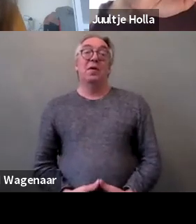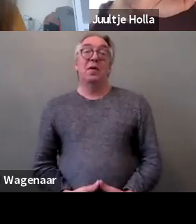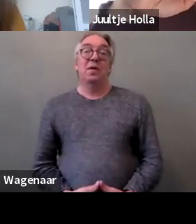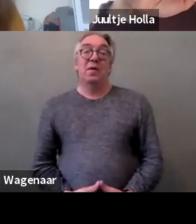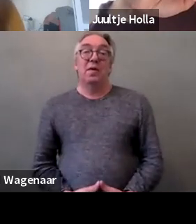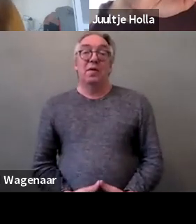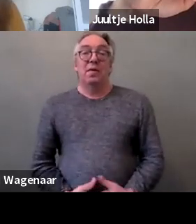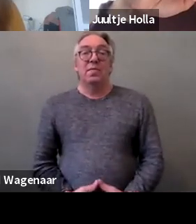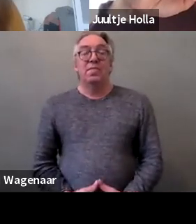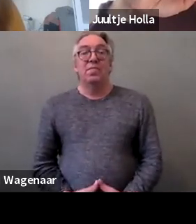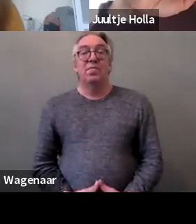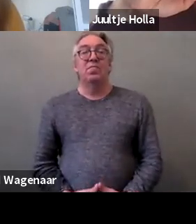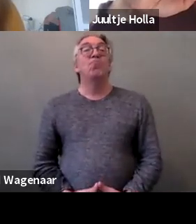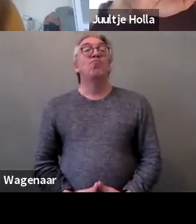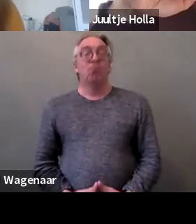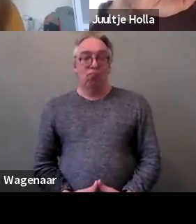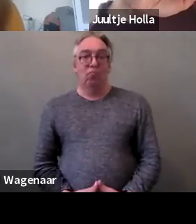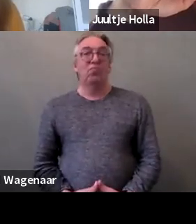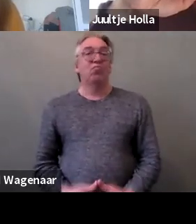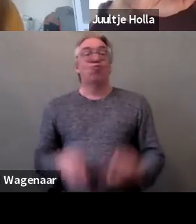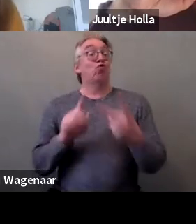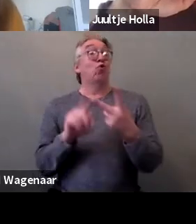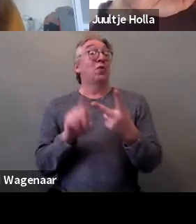I can first deal with the second question.